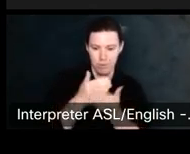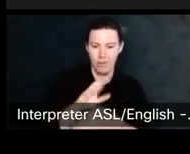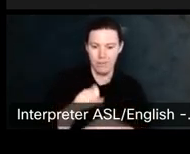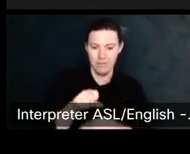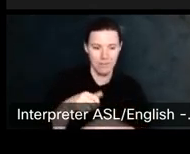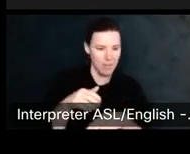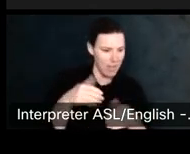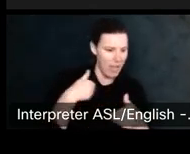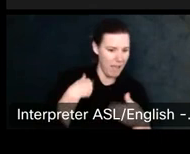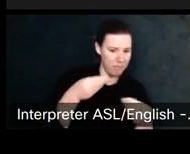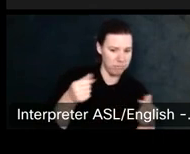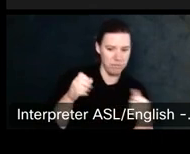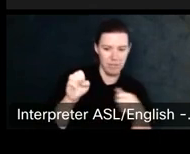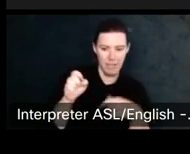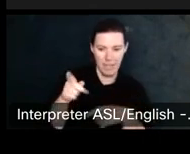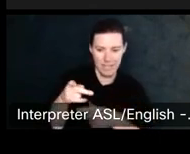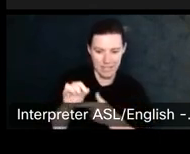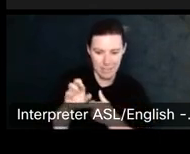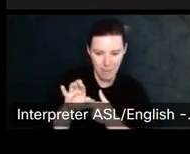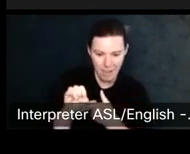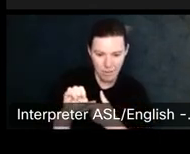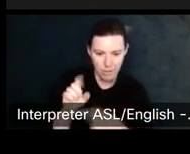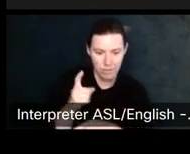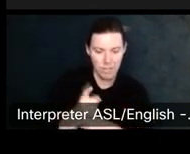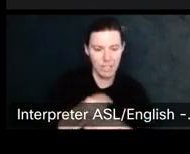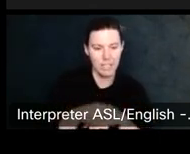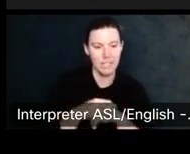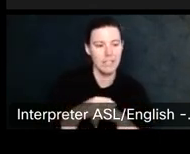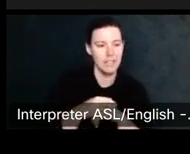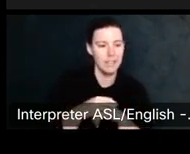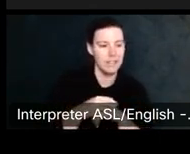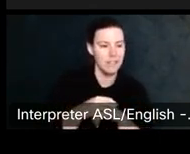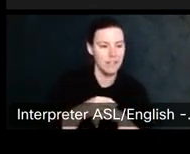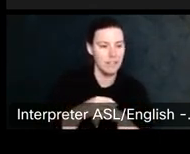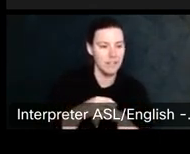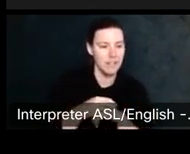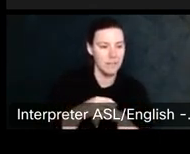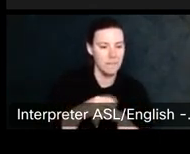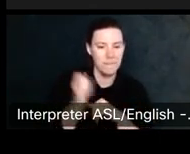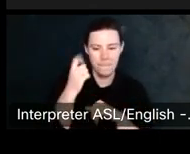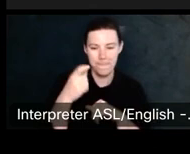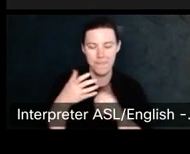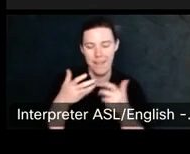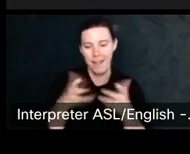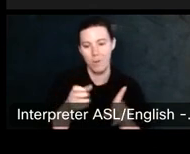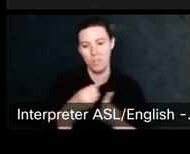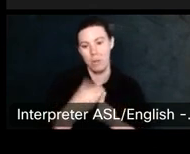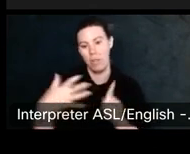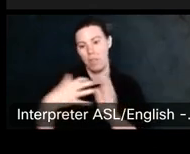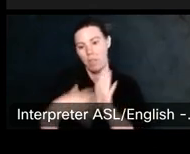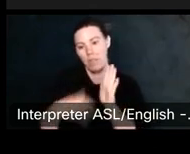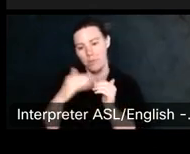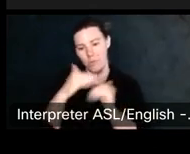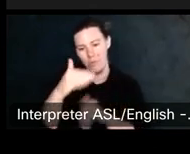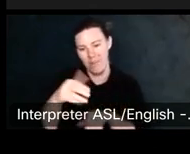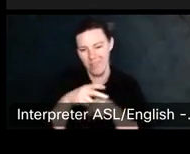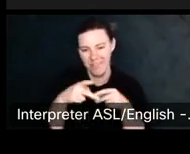But, um, hopefully, you have access to these slides later, and I included a link to a place where you can really do a double check and this list out a chart with.